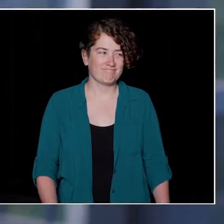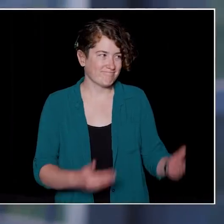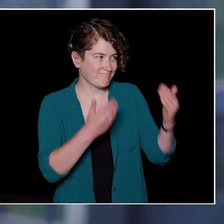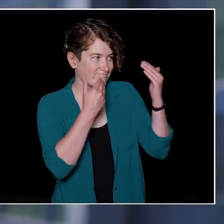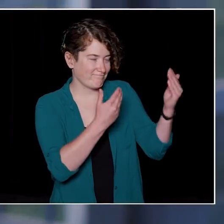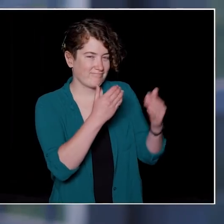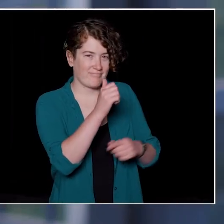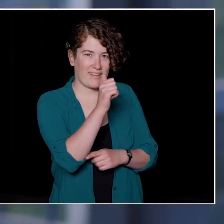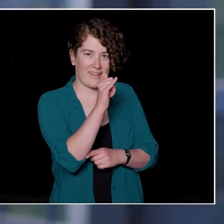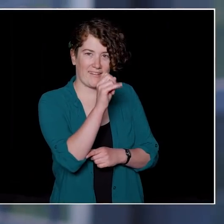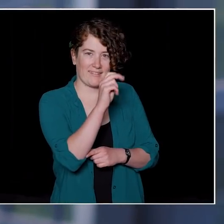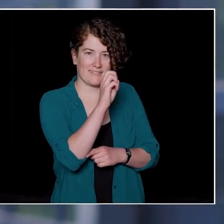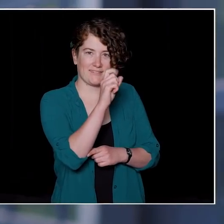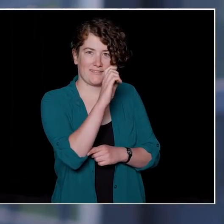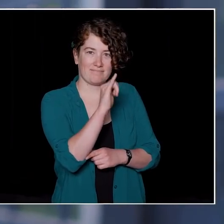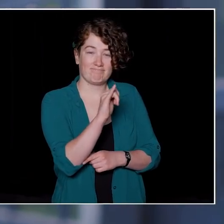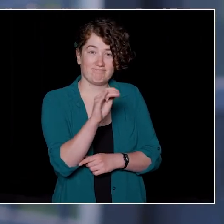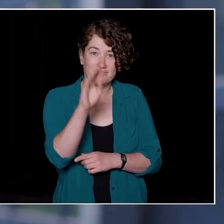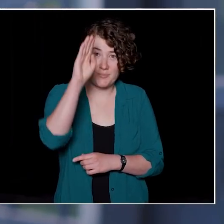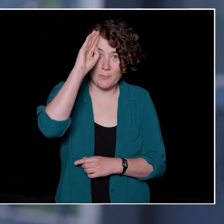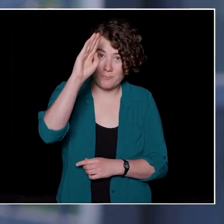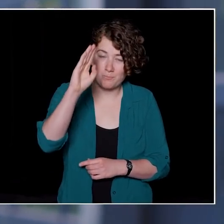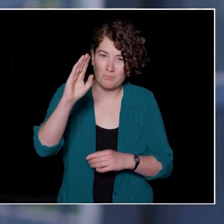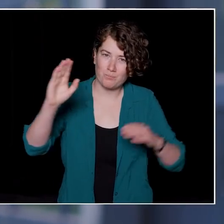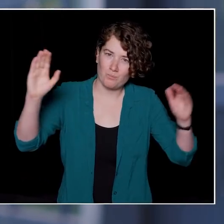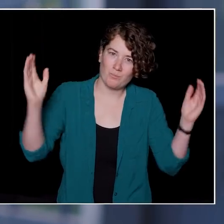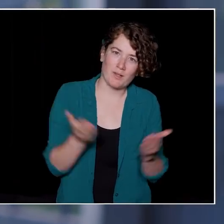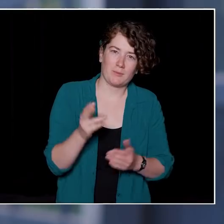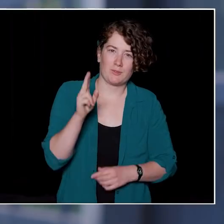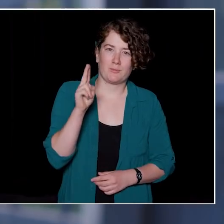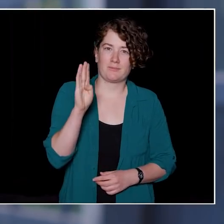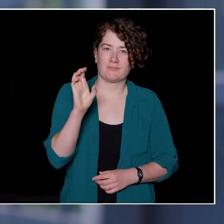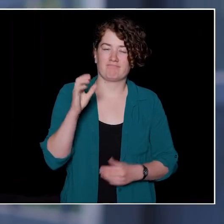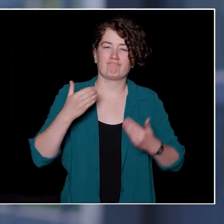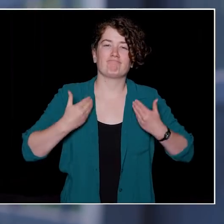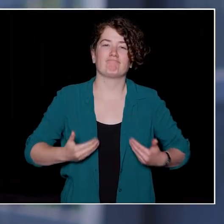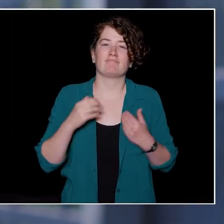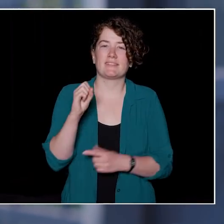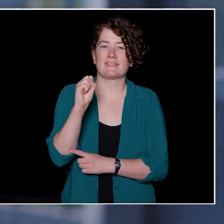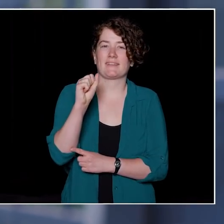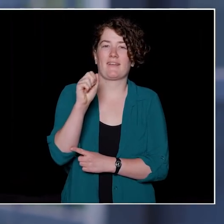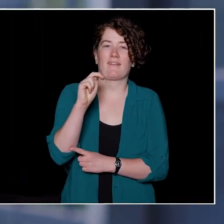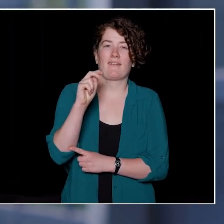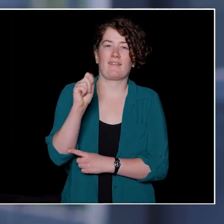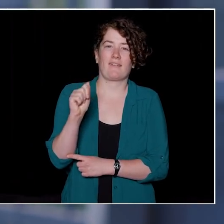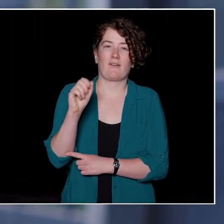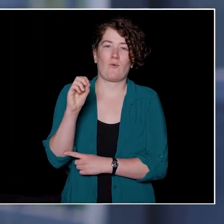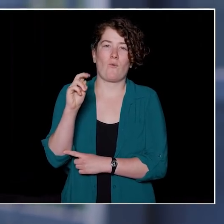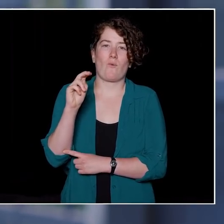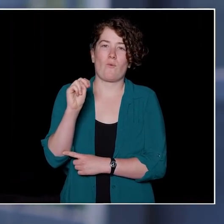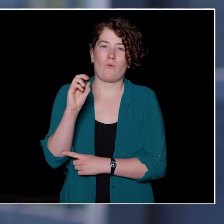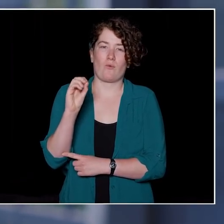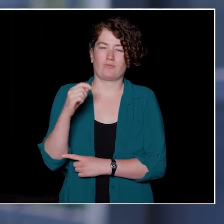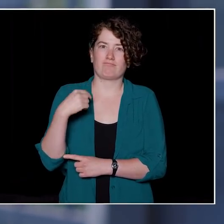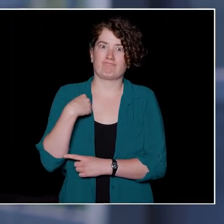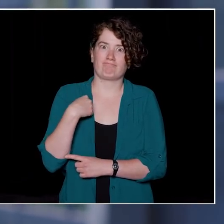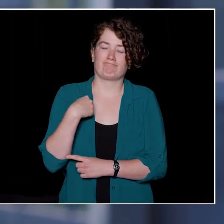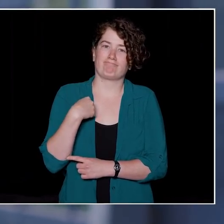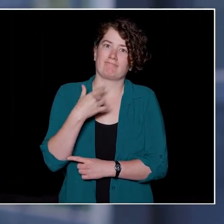Thank you, Ainsley. Hello, everybody, and welcome to UBC. My name is Santa Ono and it's my privilege to be President and Vice Chancellor